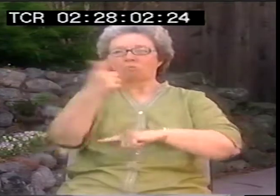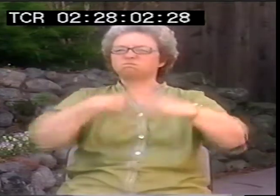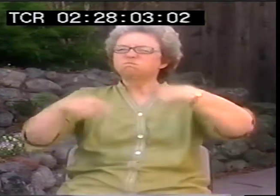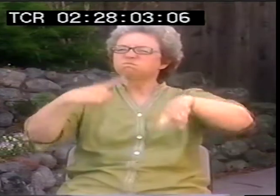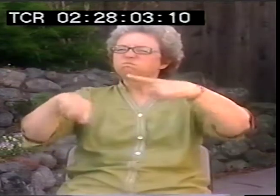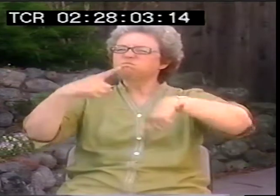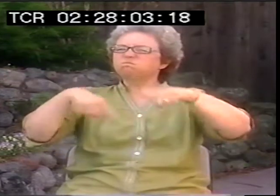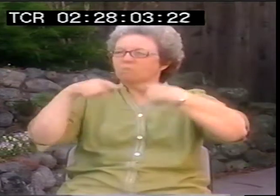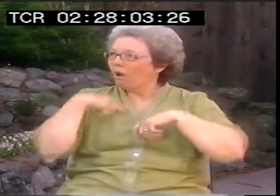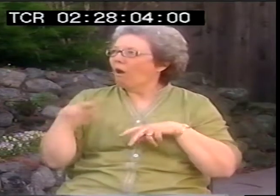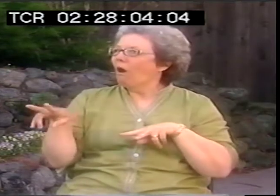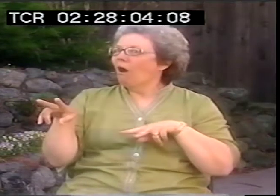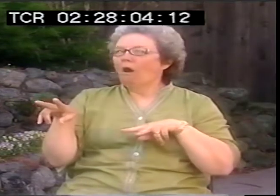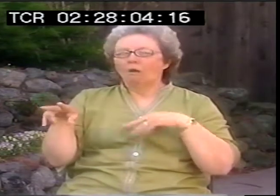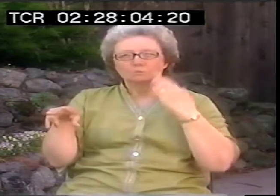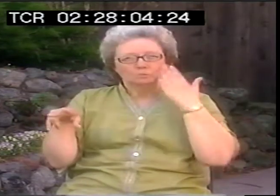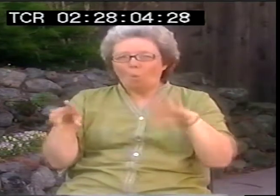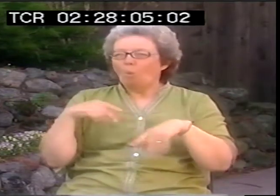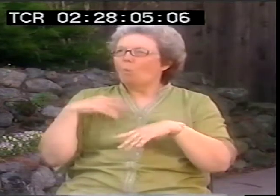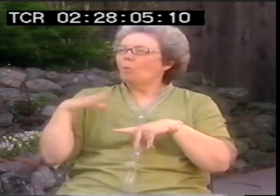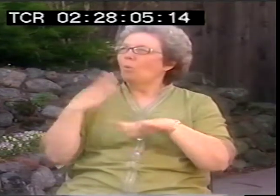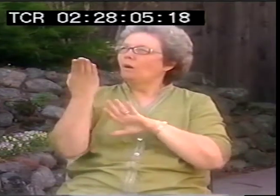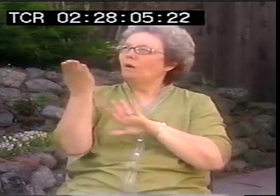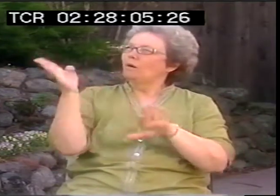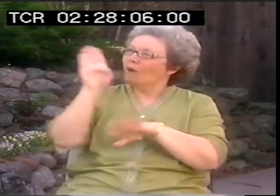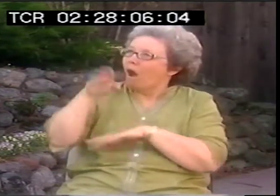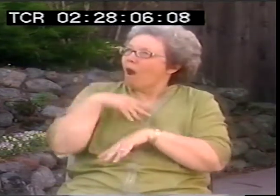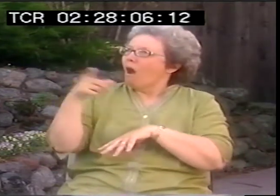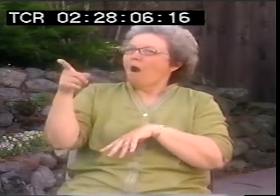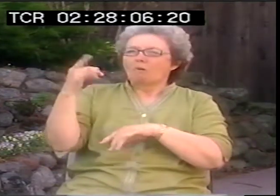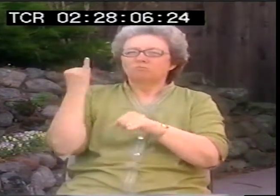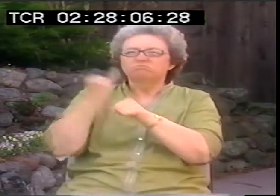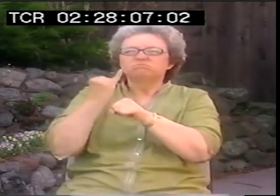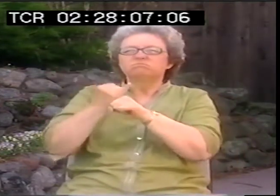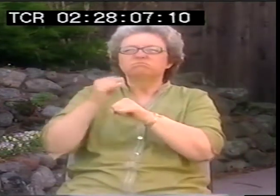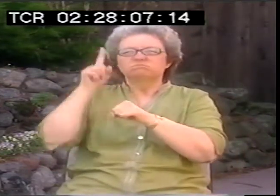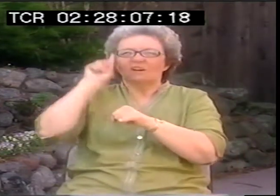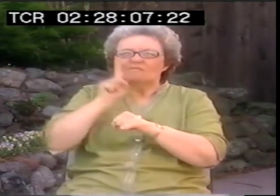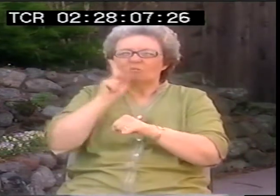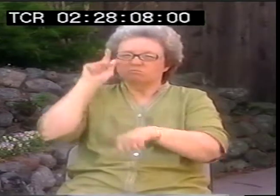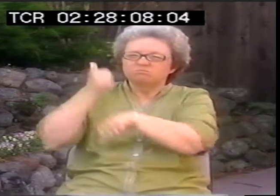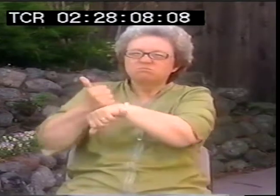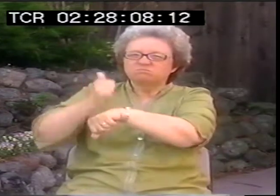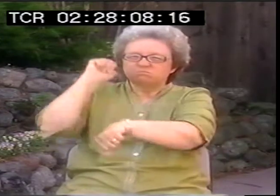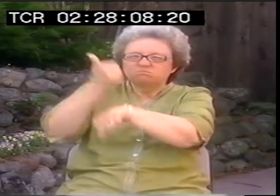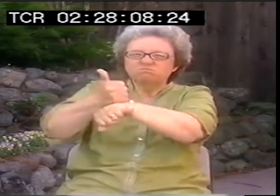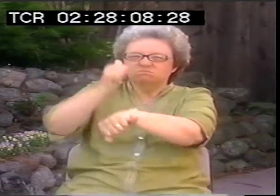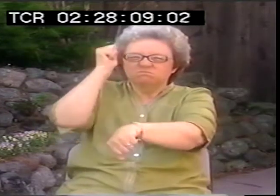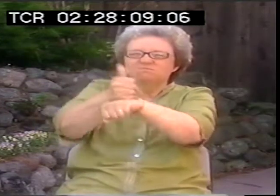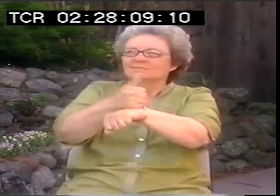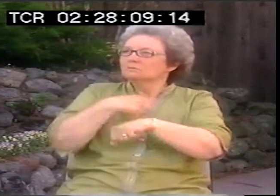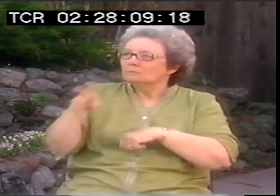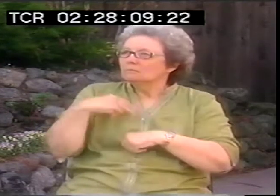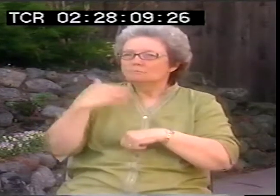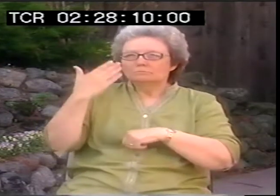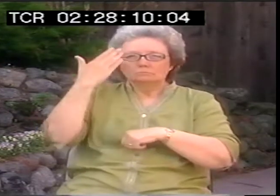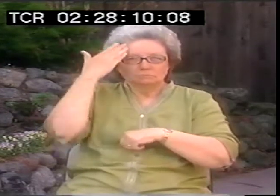Such respect for them, such respect for sign language. I turned around other pictures and there